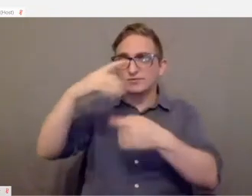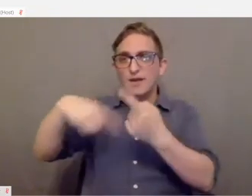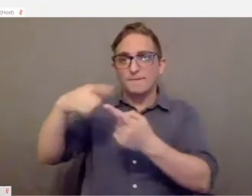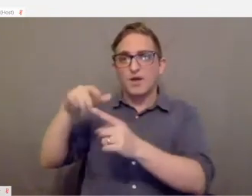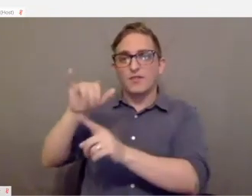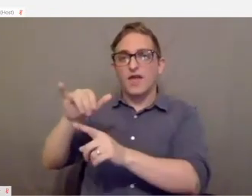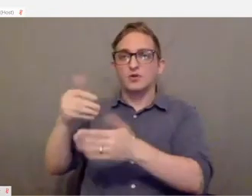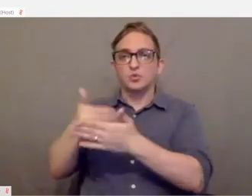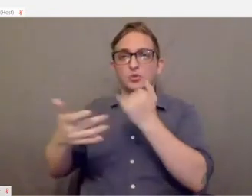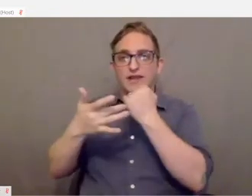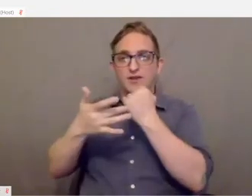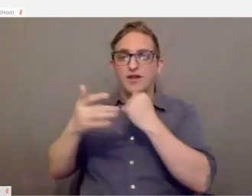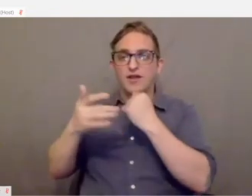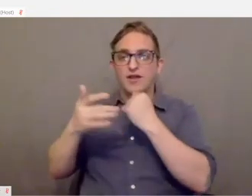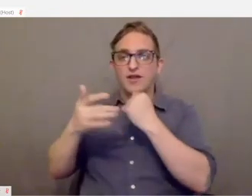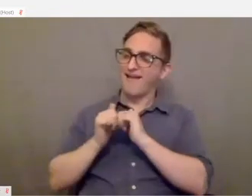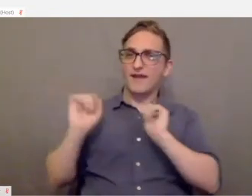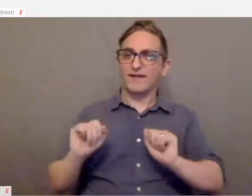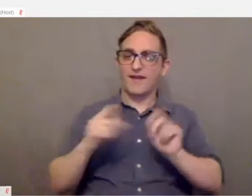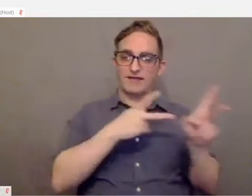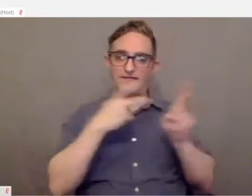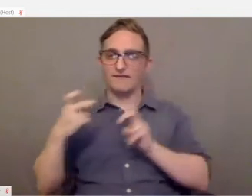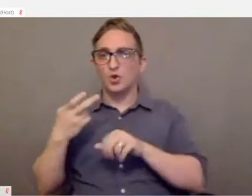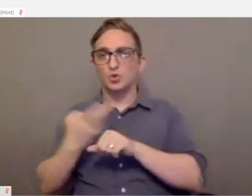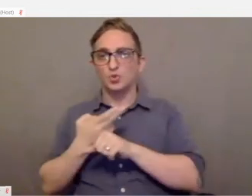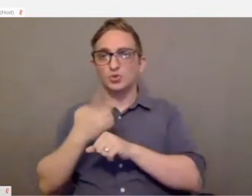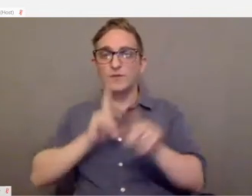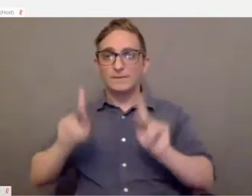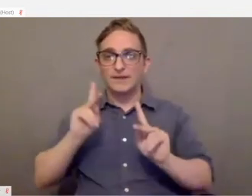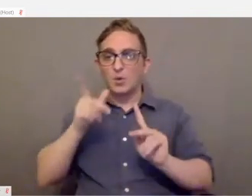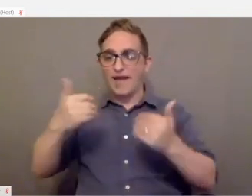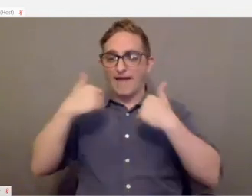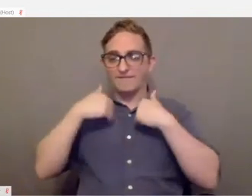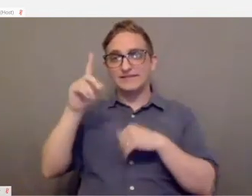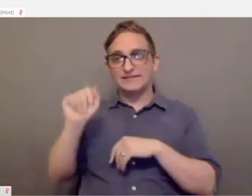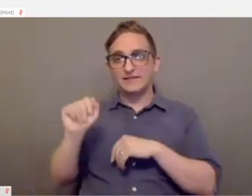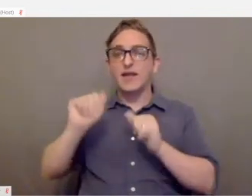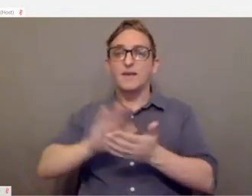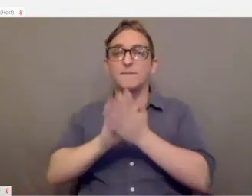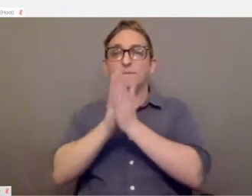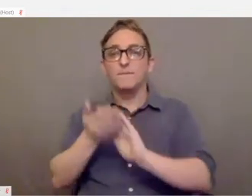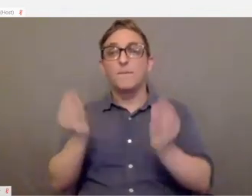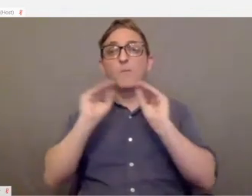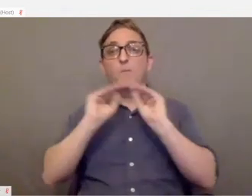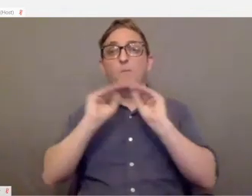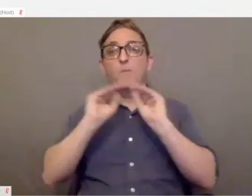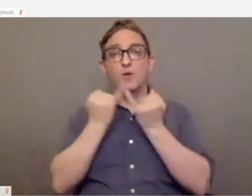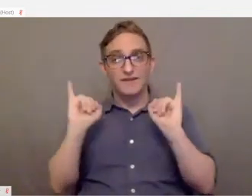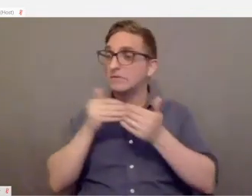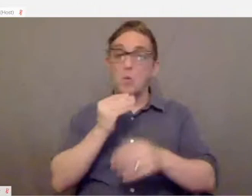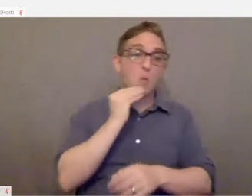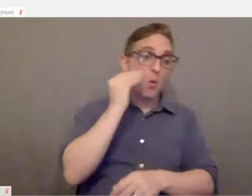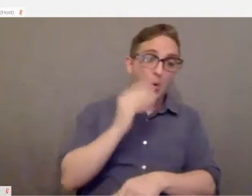could be leveraged with people with disabilities.